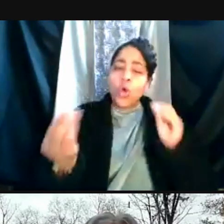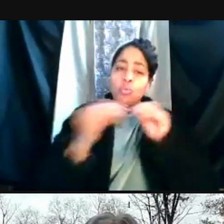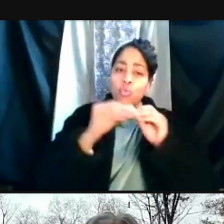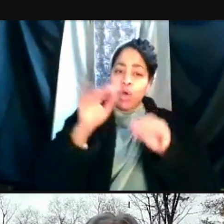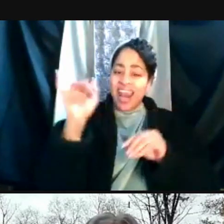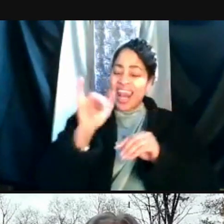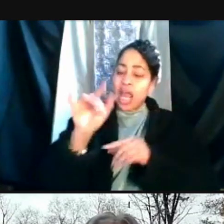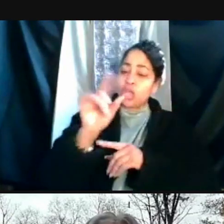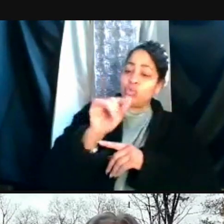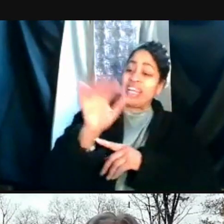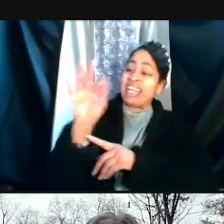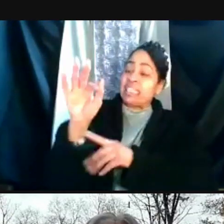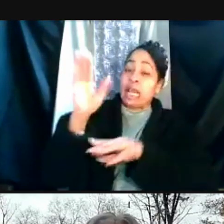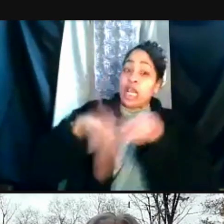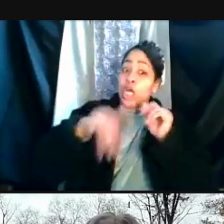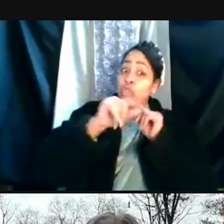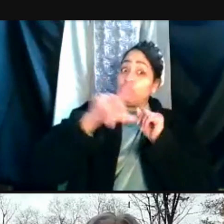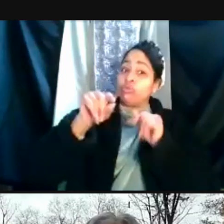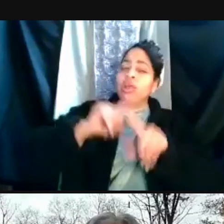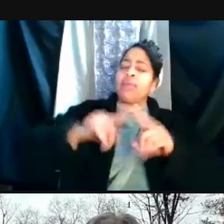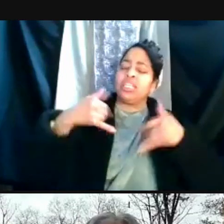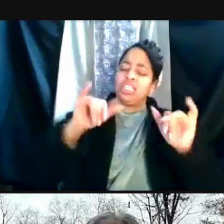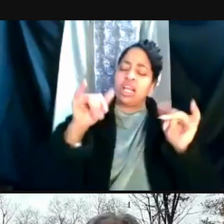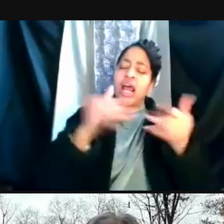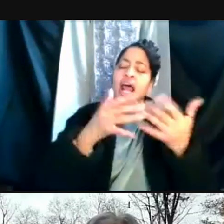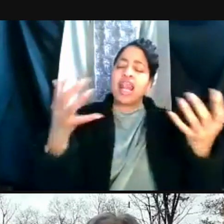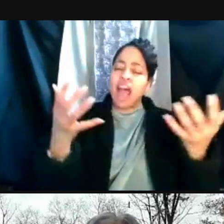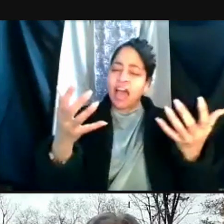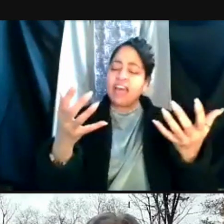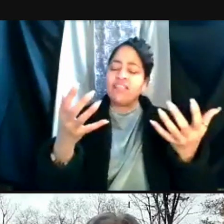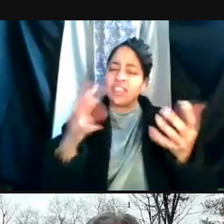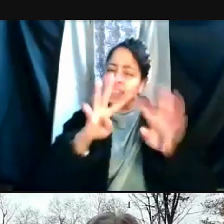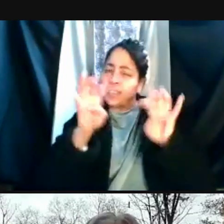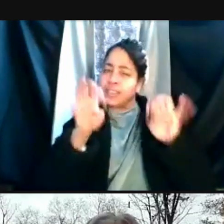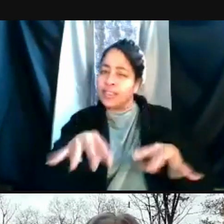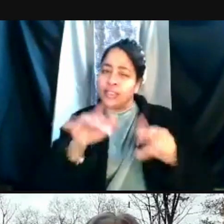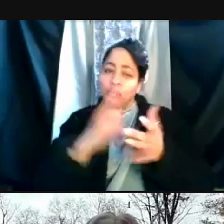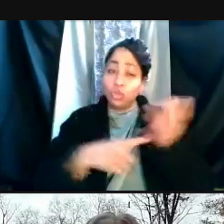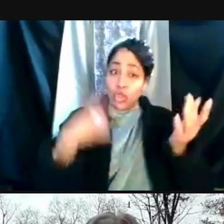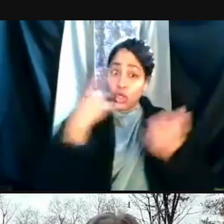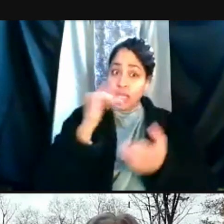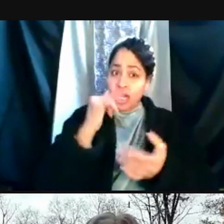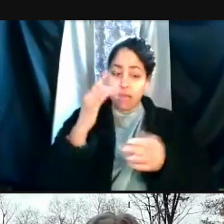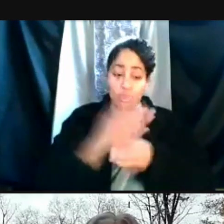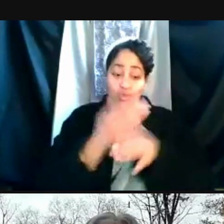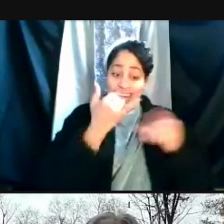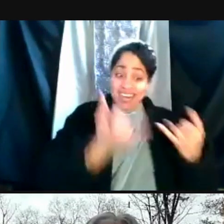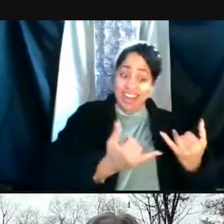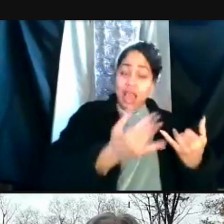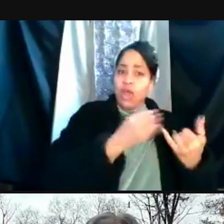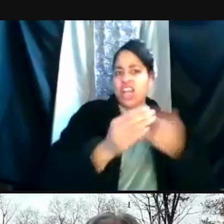but there's gonna be a lot of uncertainty in exactly how that's gonna look between now and particularly in the fall.